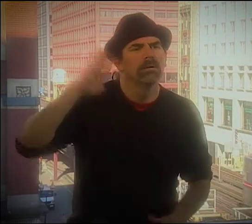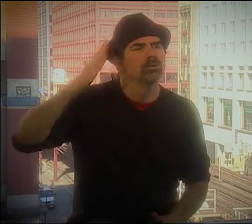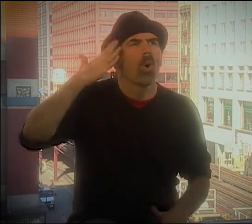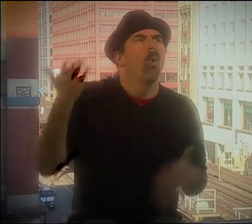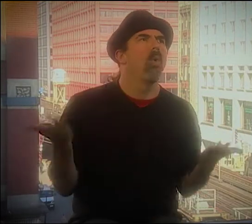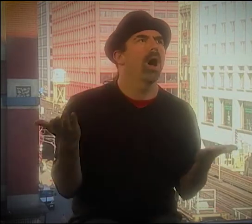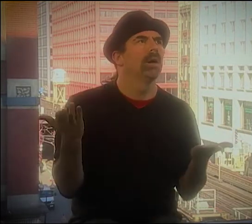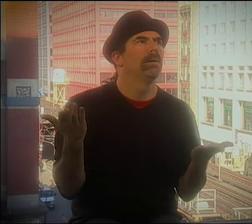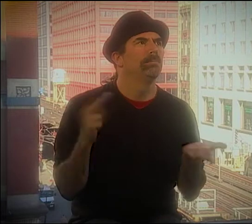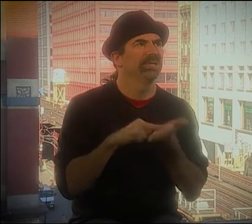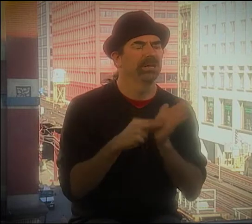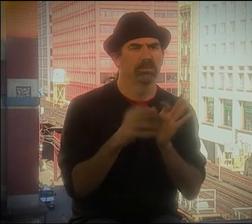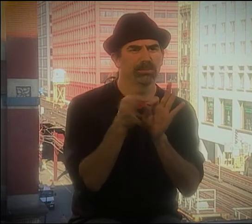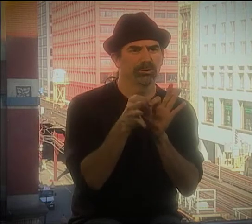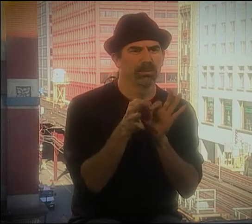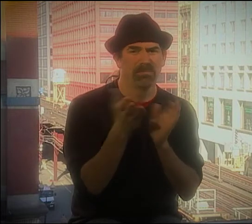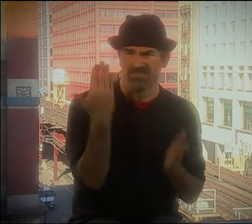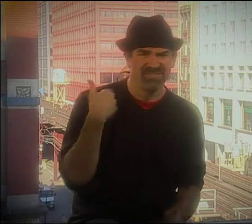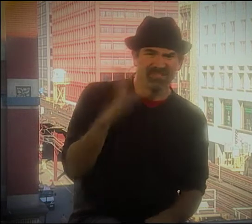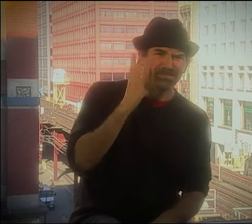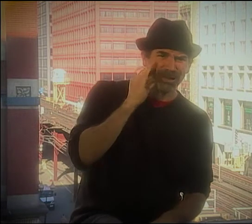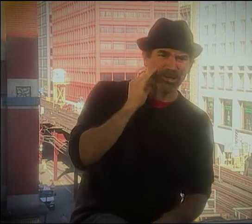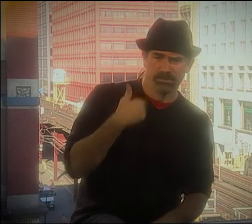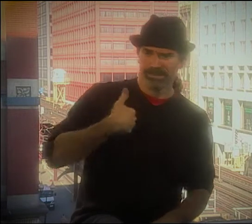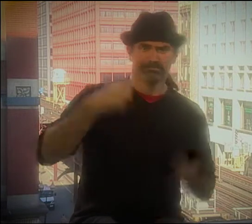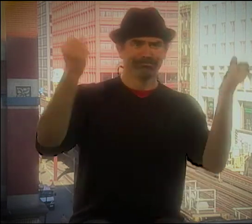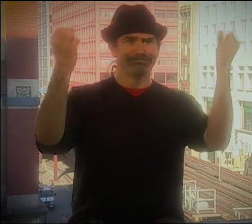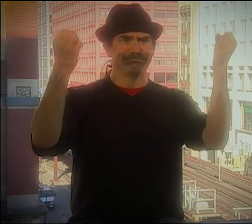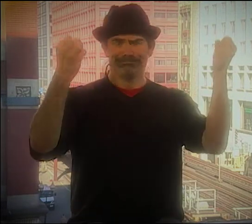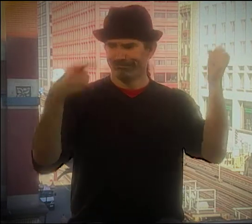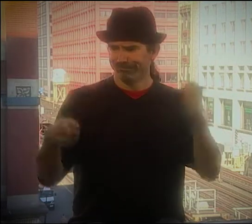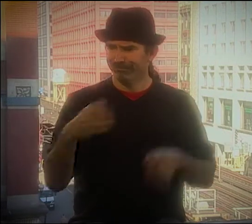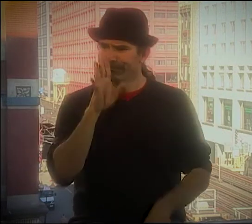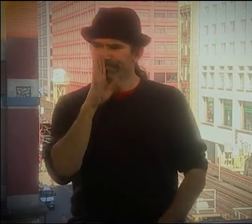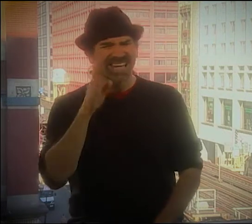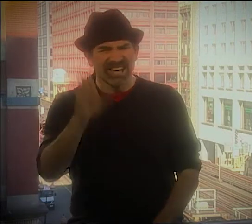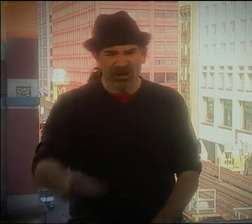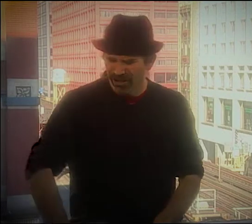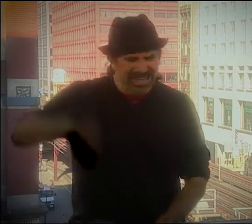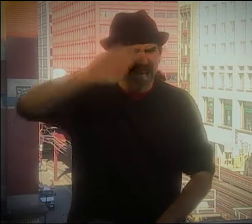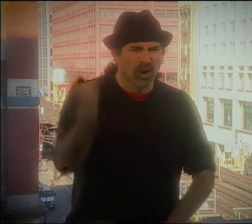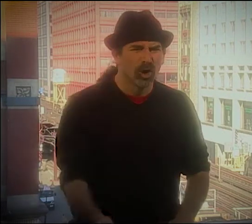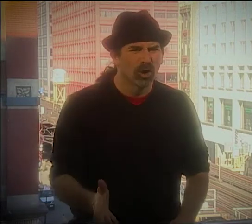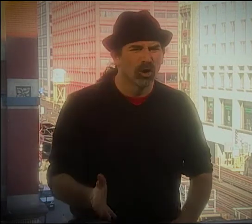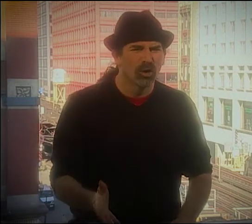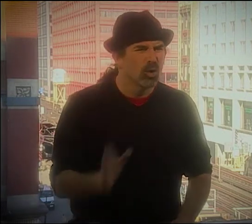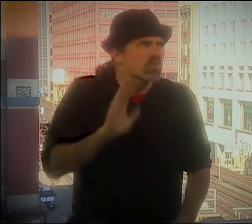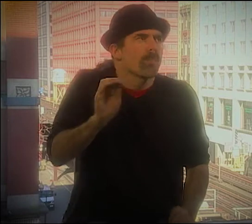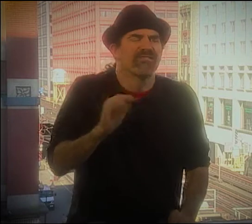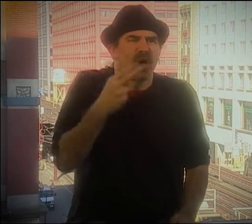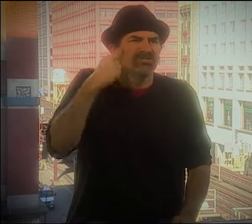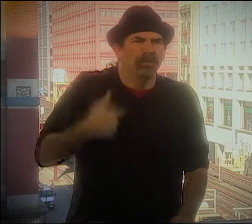YOU KNOW, I DIDN'T KNOW WHAT AN INTERPRETER WAS SUPPOSED TO DO. I HADN'T EXPERIENCED IT BEFORE.